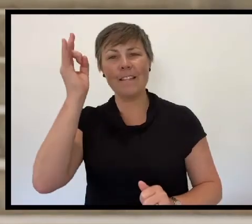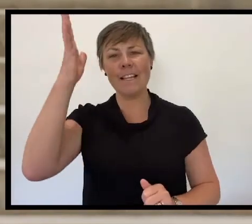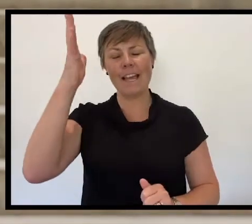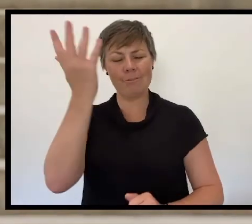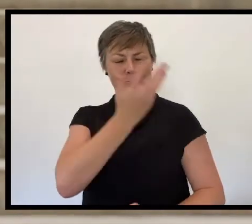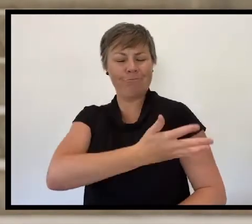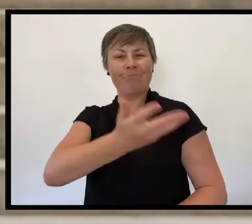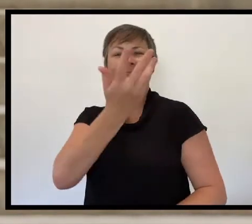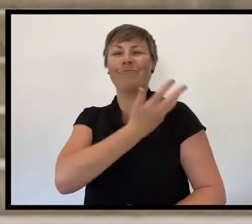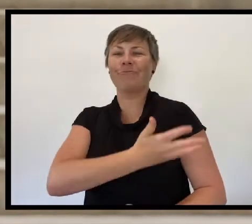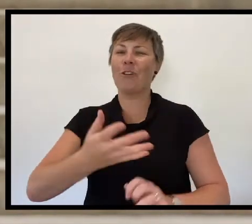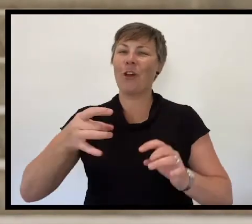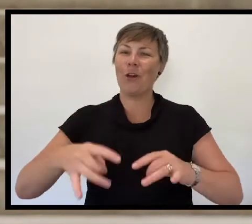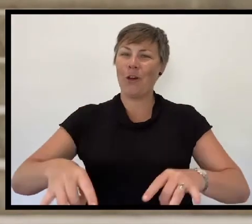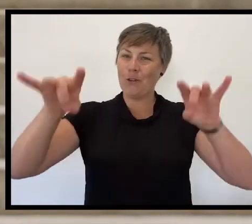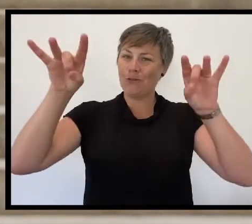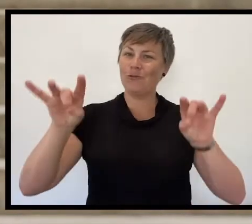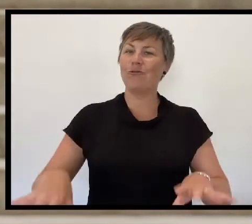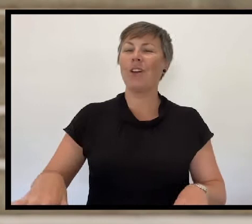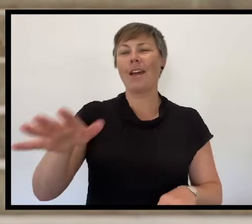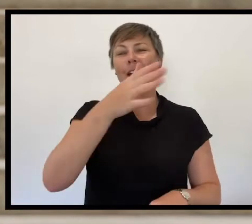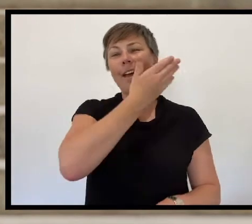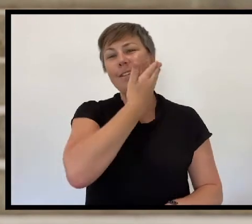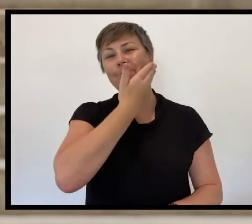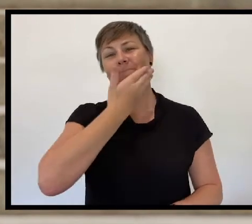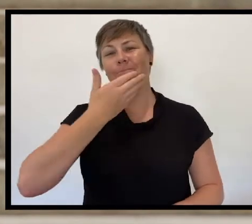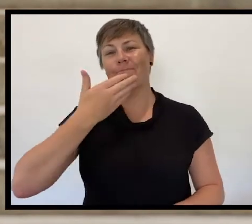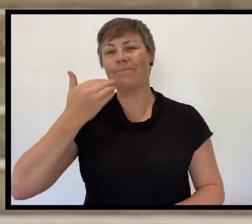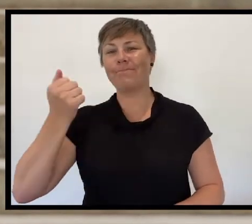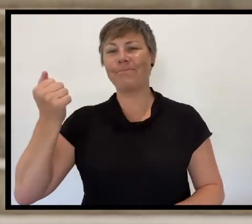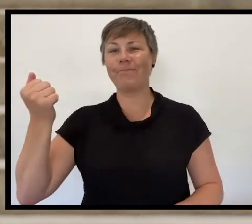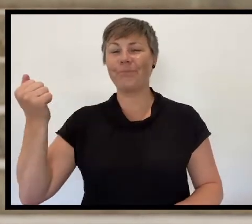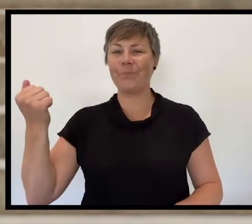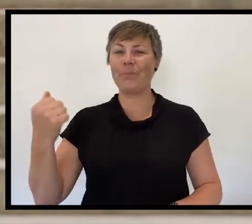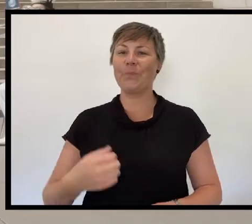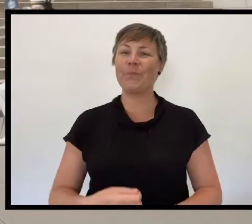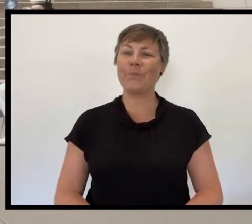advance Australia fair